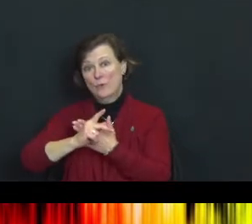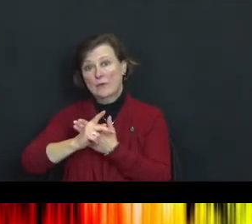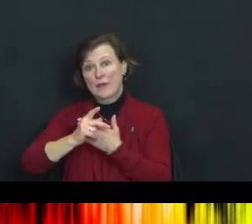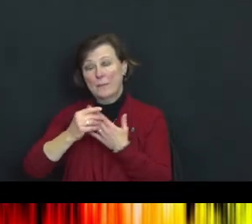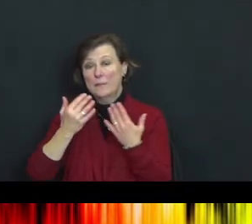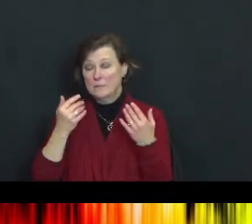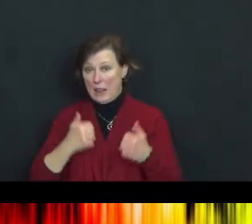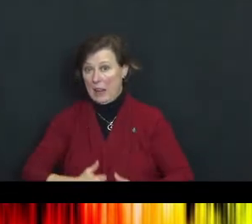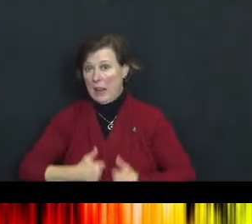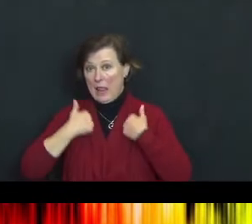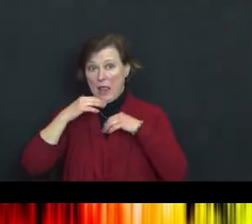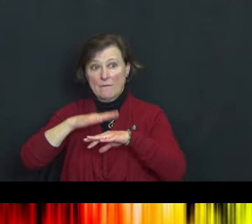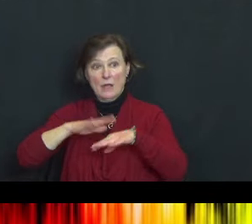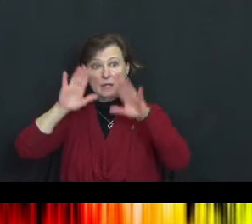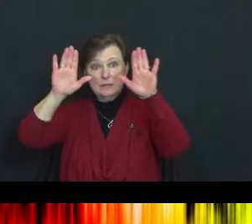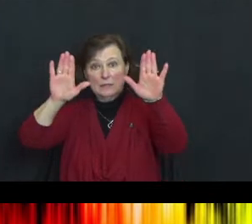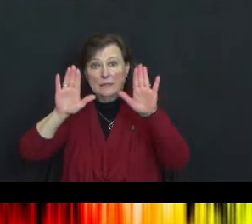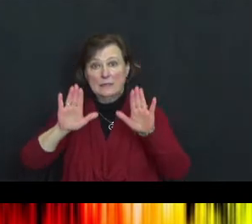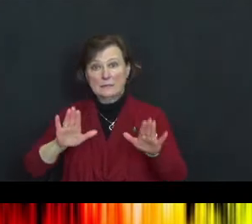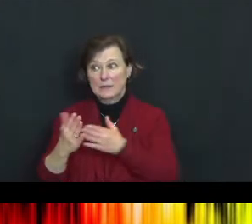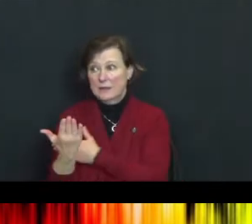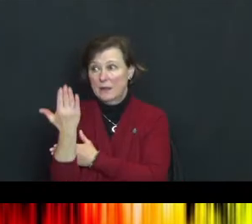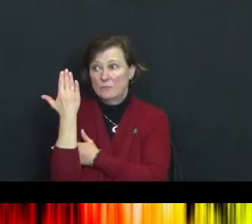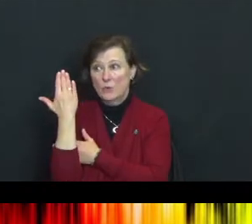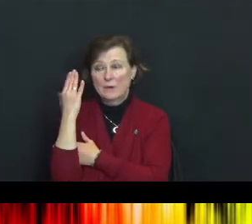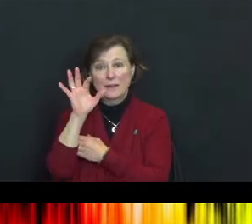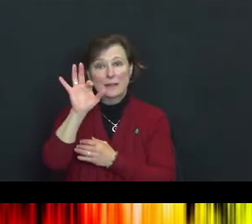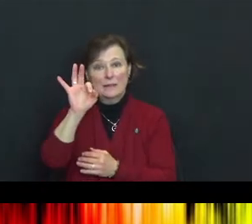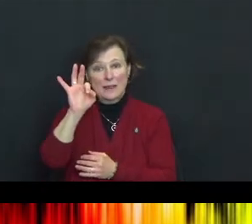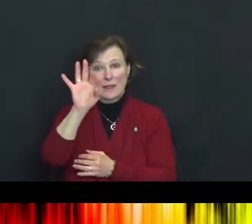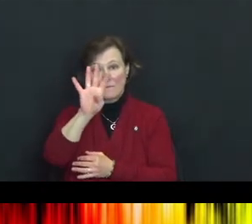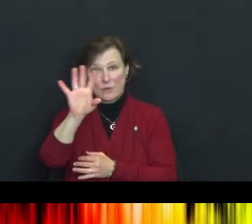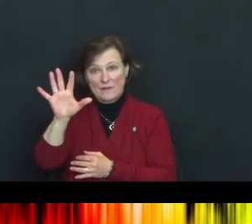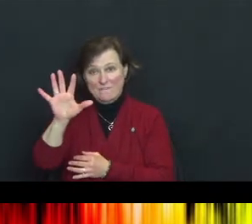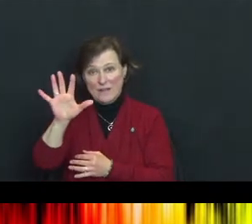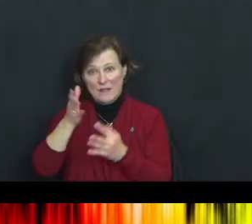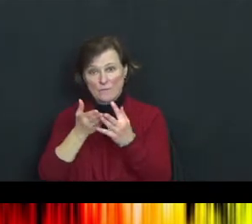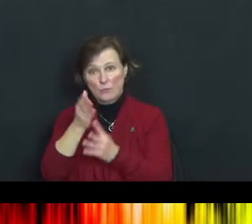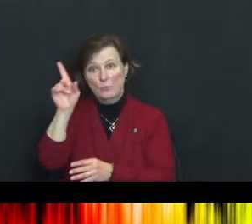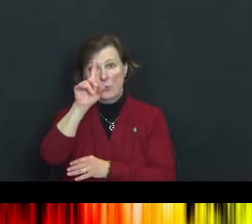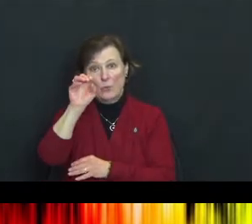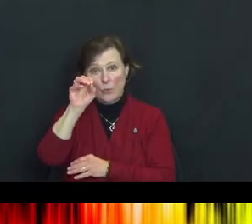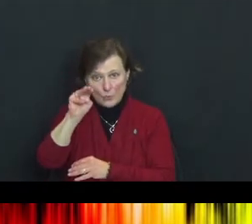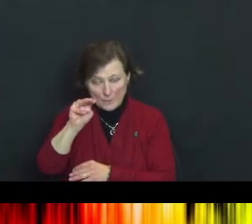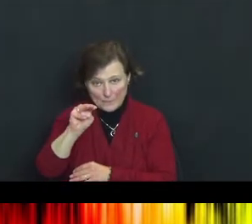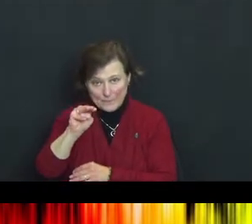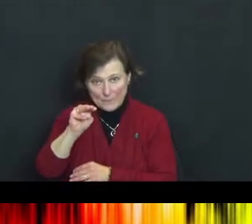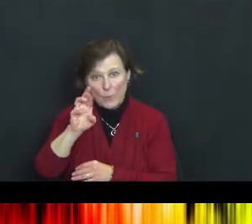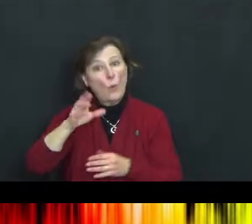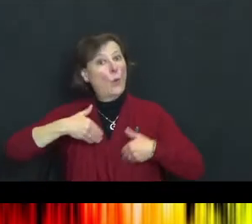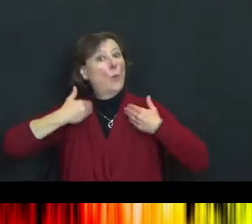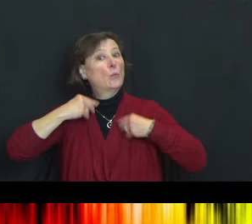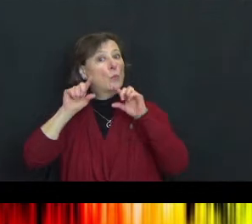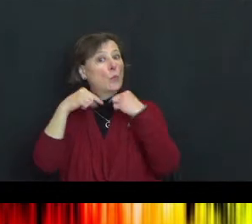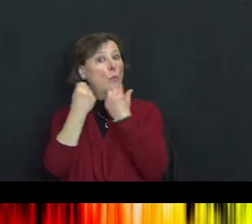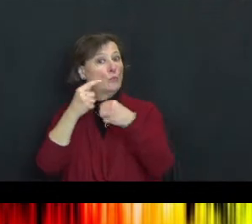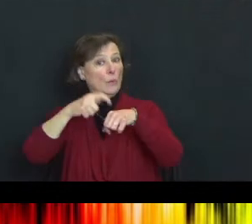on Sunday mornings at 9 45 am via Zoom or for the youth group meeting time at 5 p.m.